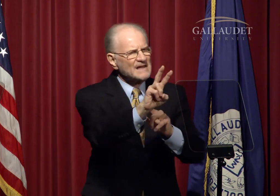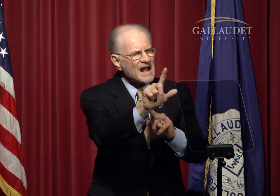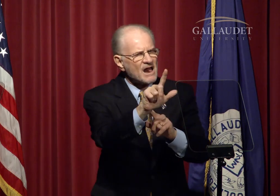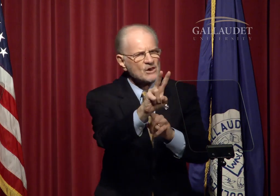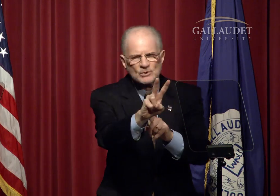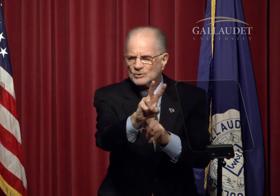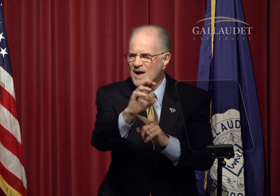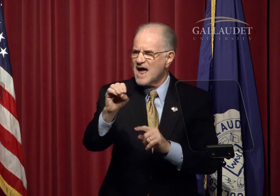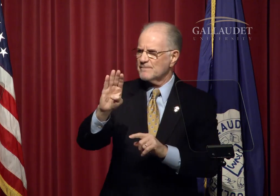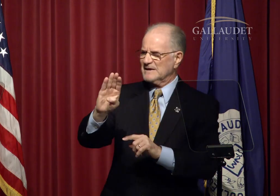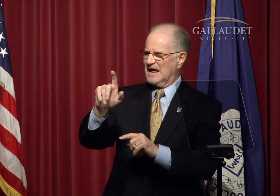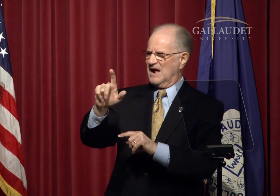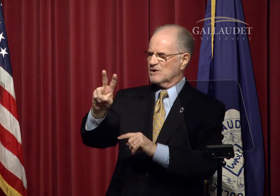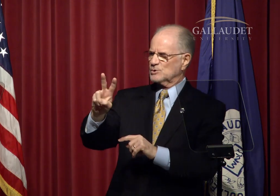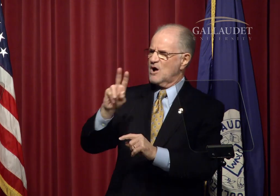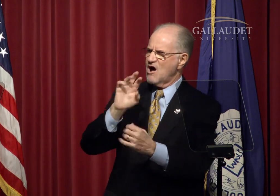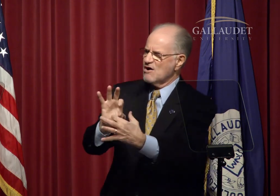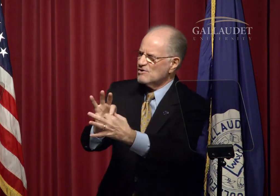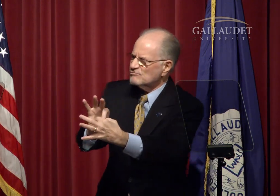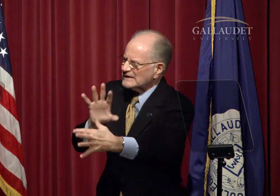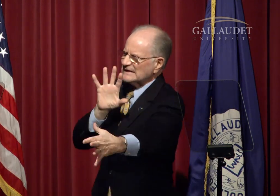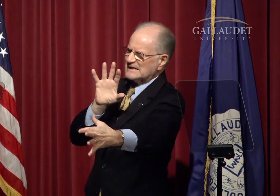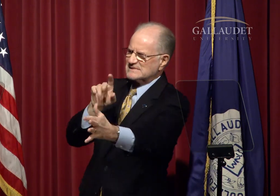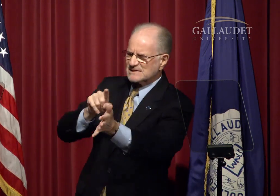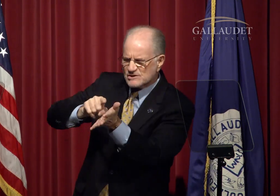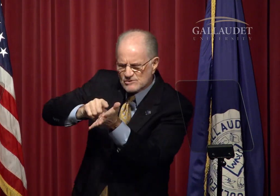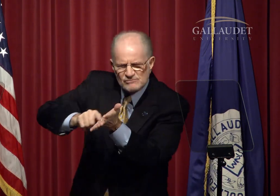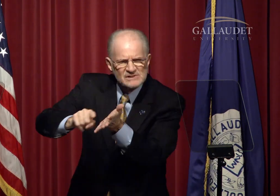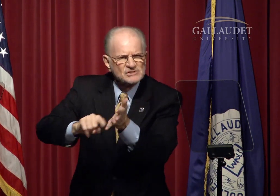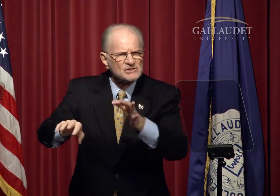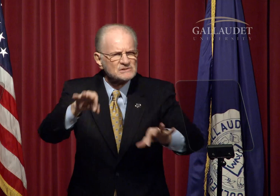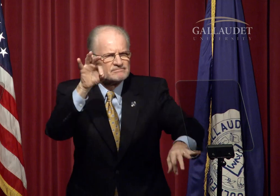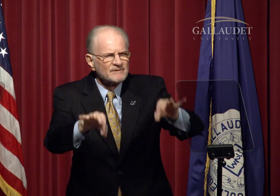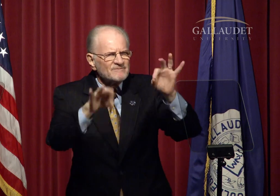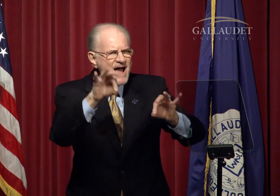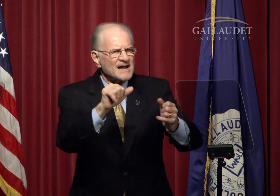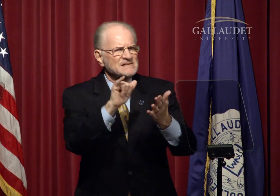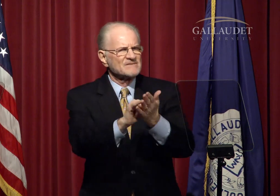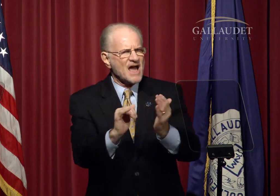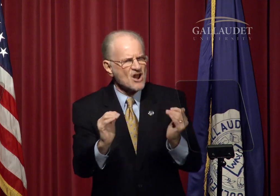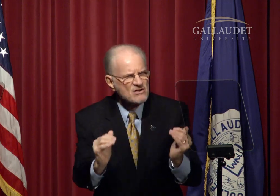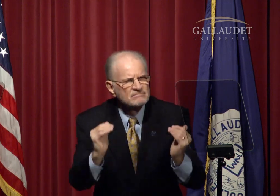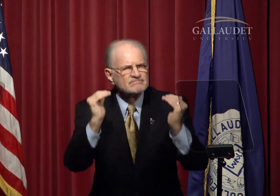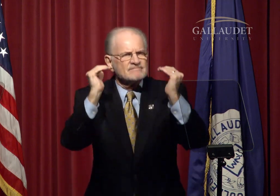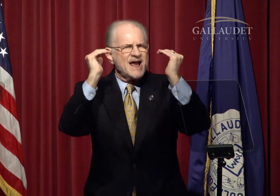VL2 and BL2 are releasing research findings